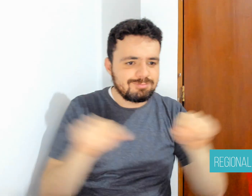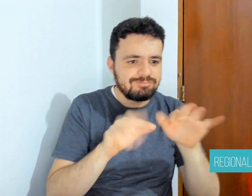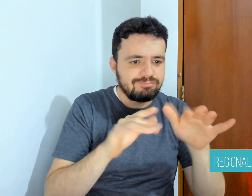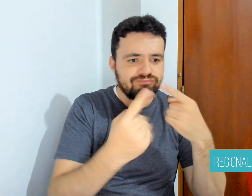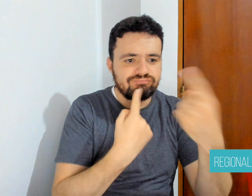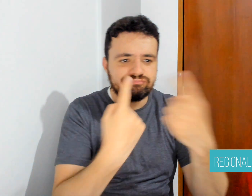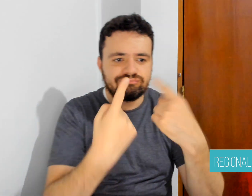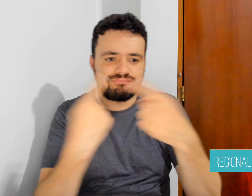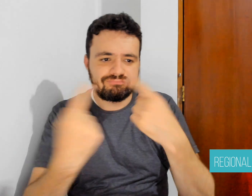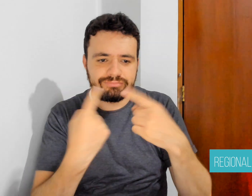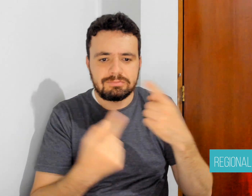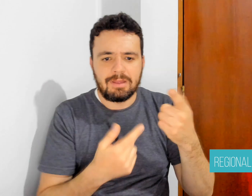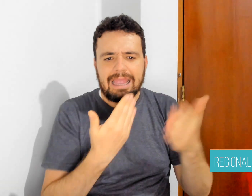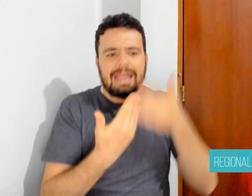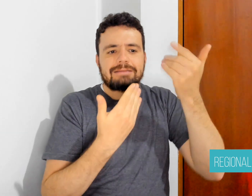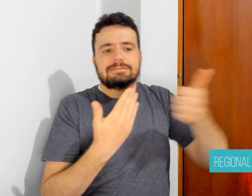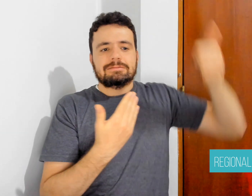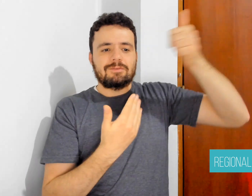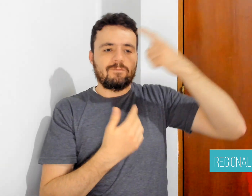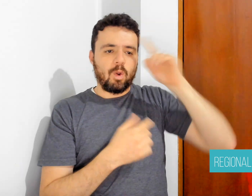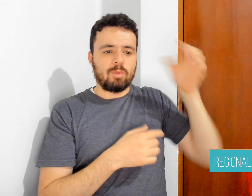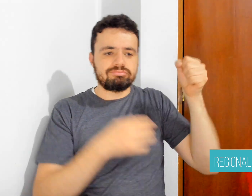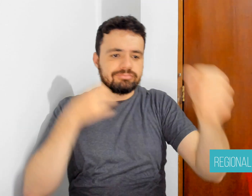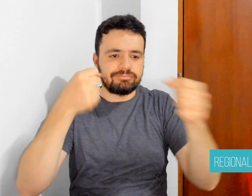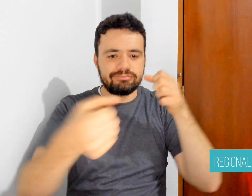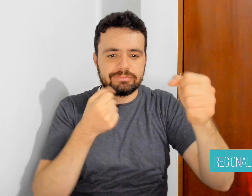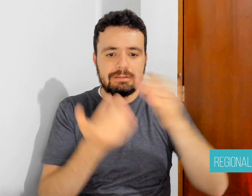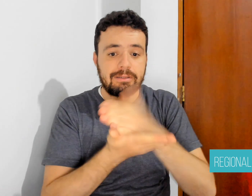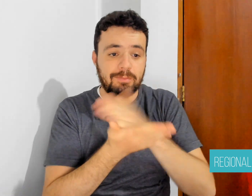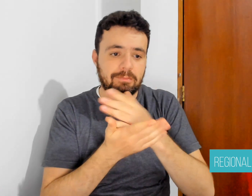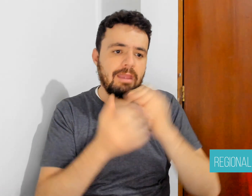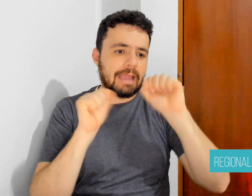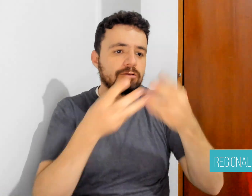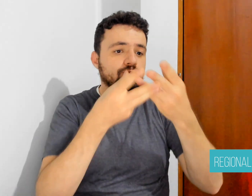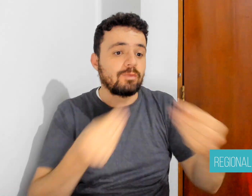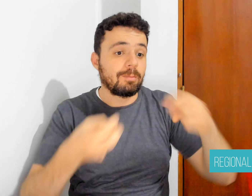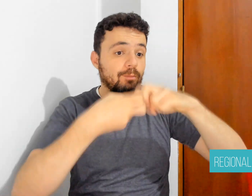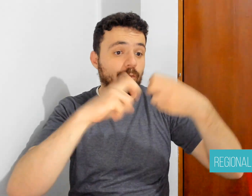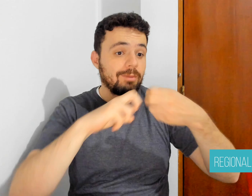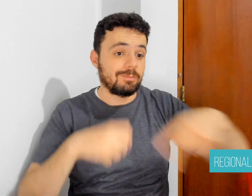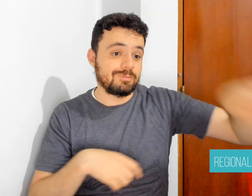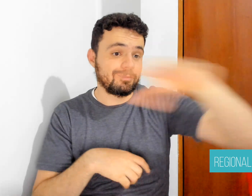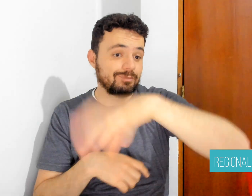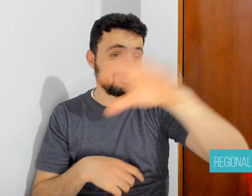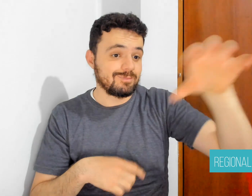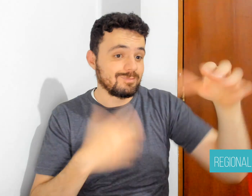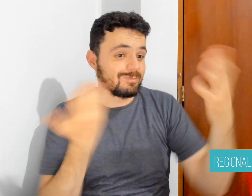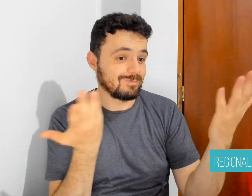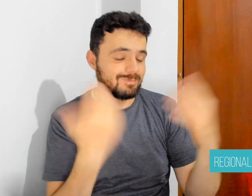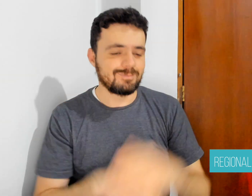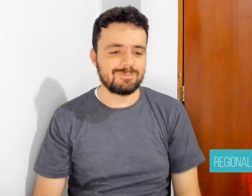interpreter services to address this issue with organizations.